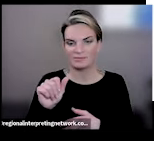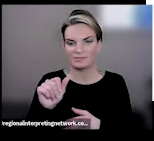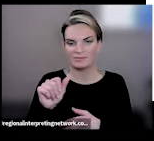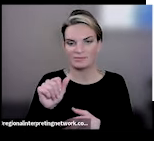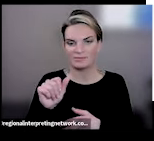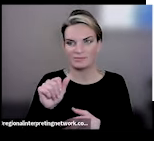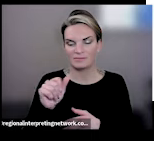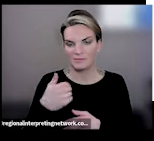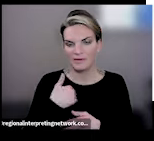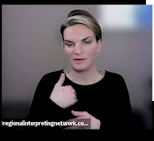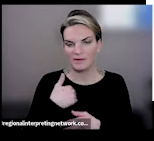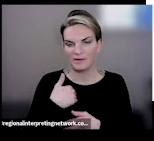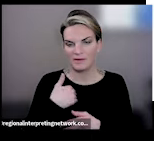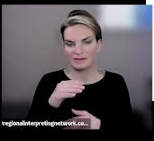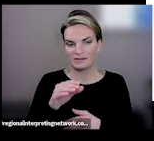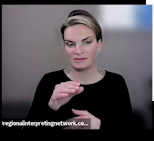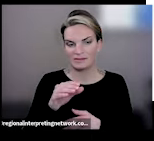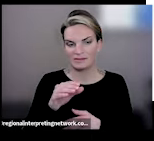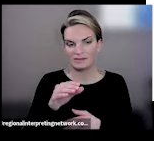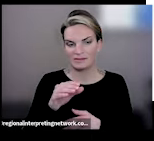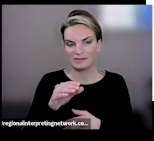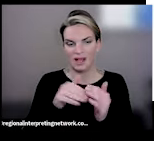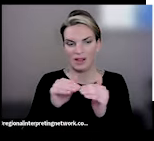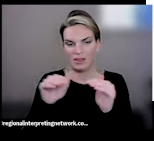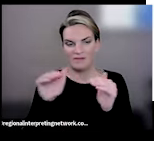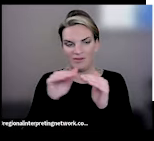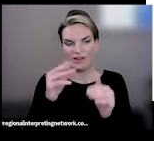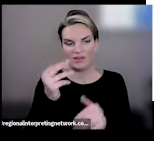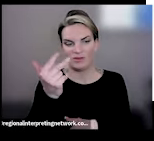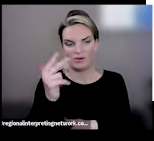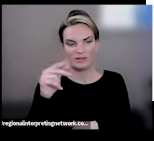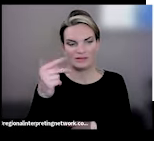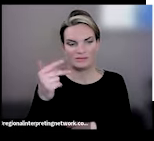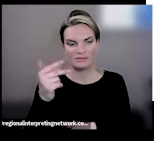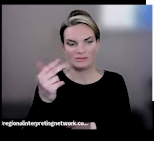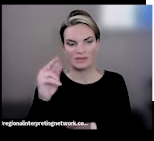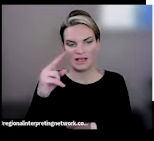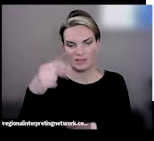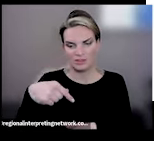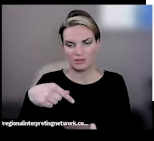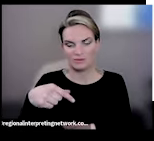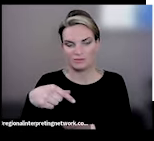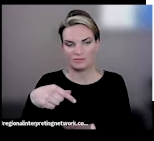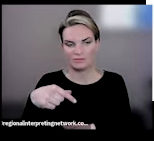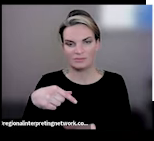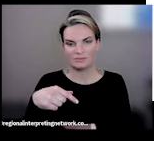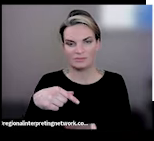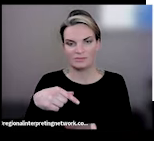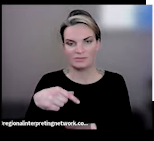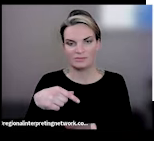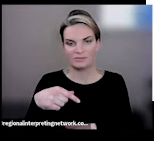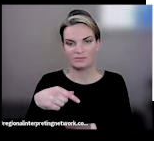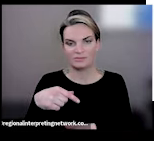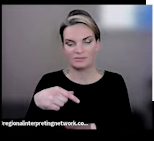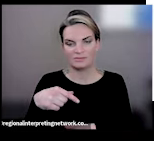nine center-level organizations and 13 headquarter offices, and I just think with this many people, it